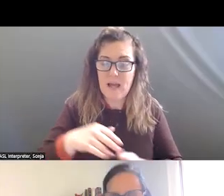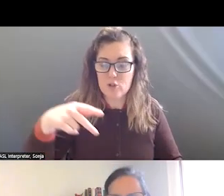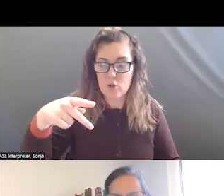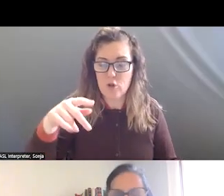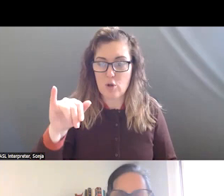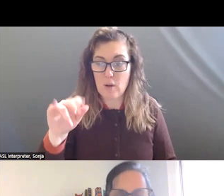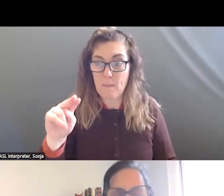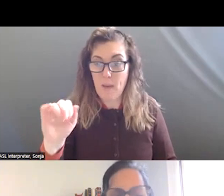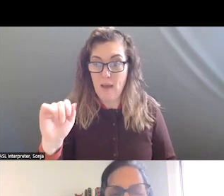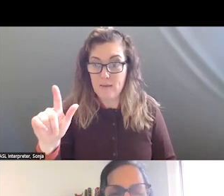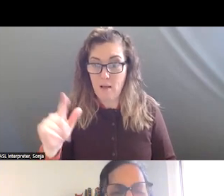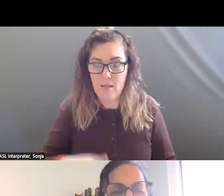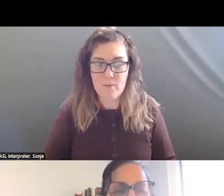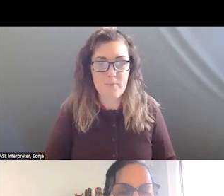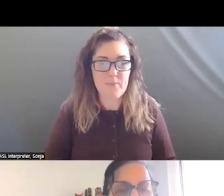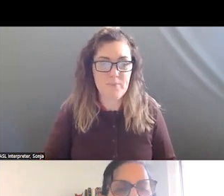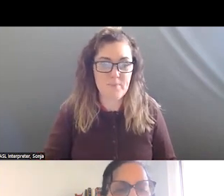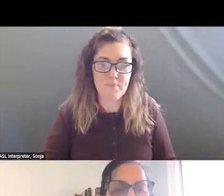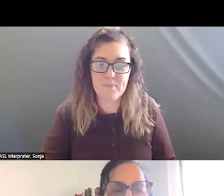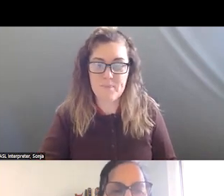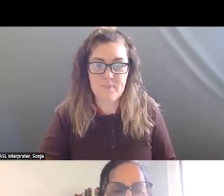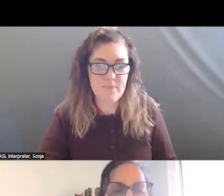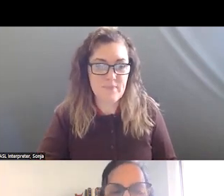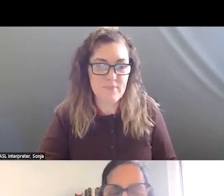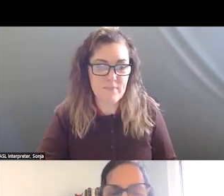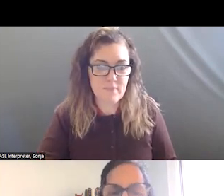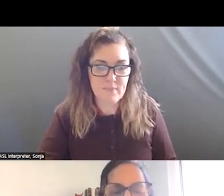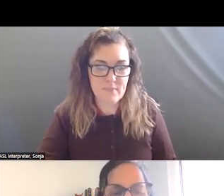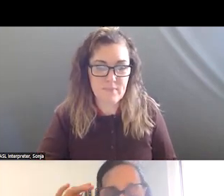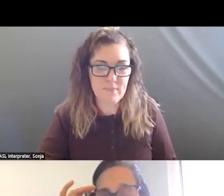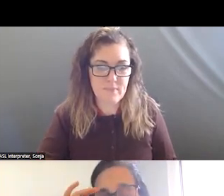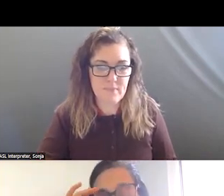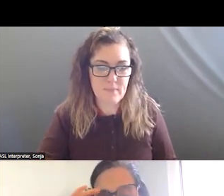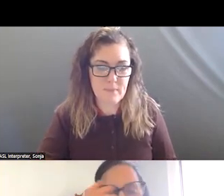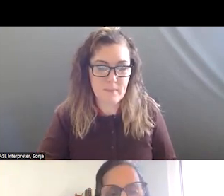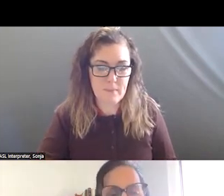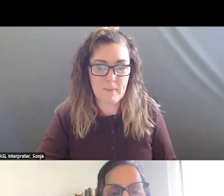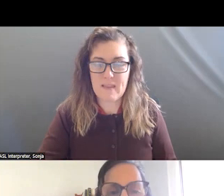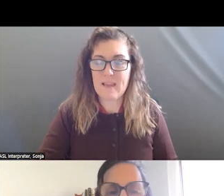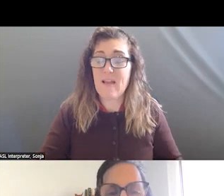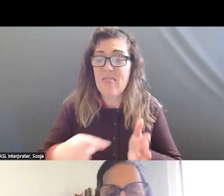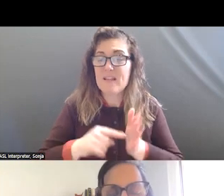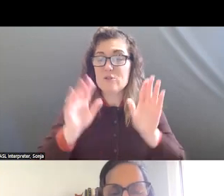: I WILL BE SUPER QUICK. THIS WAS A GREAT CRISIS JAM AND I